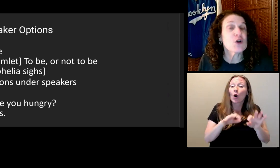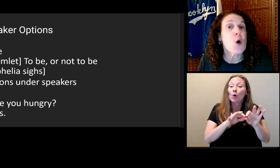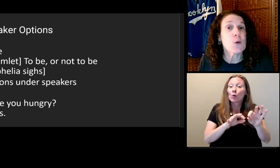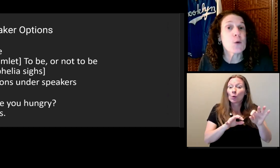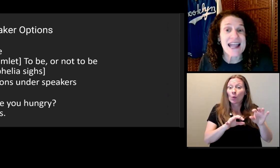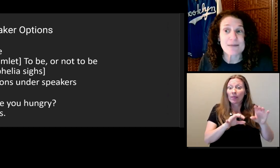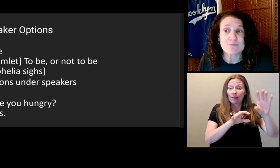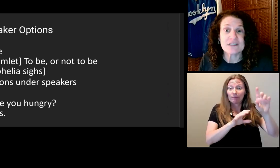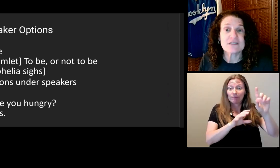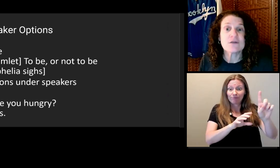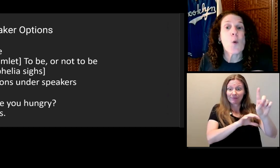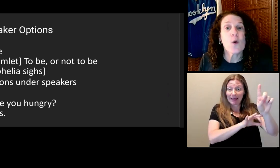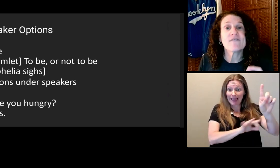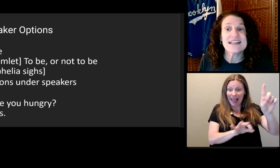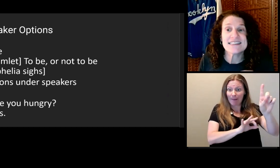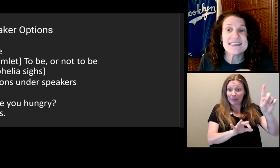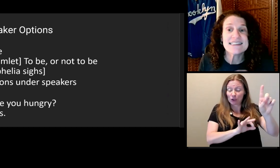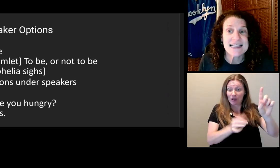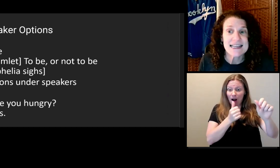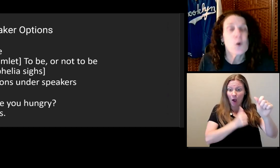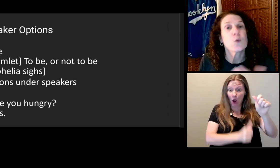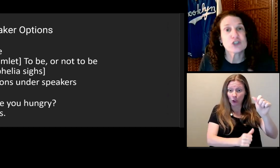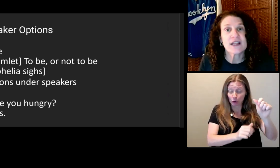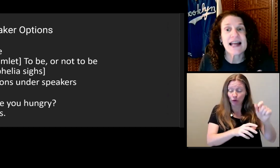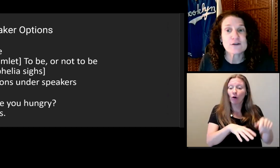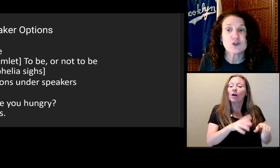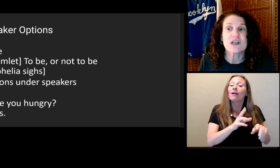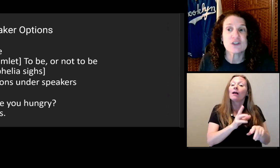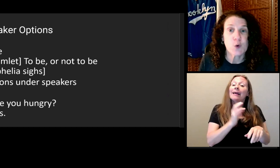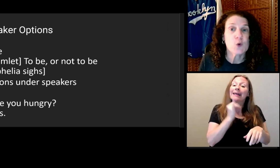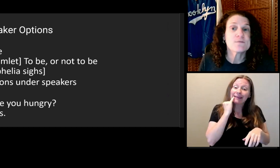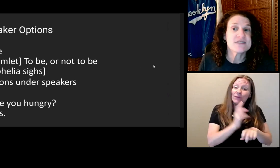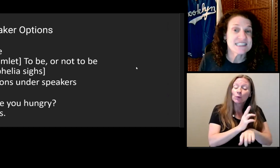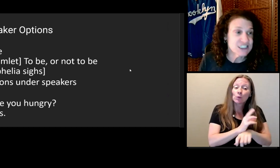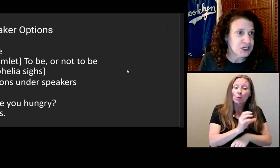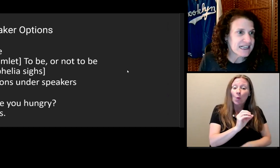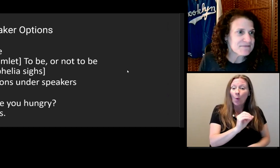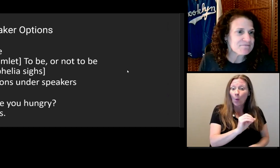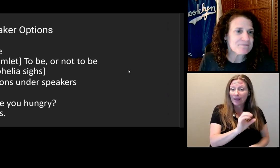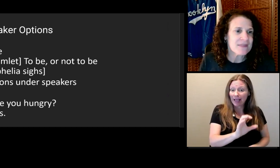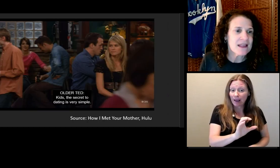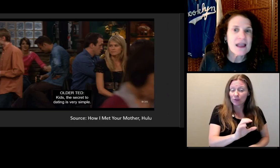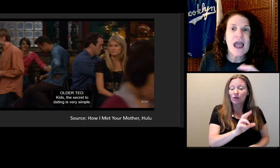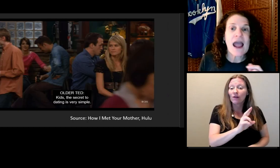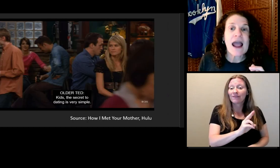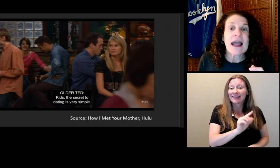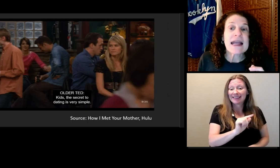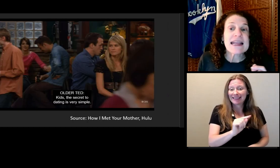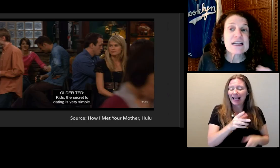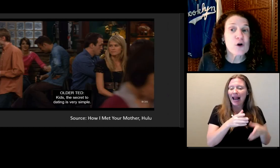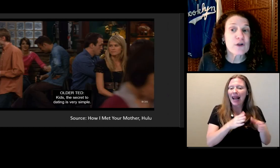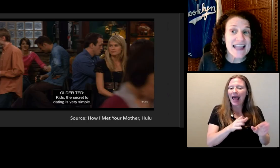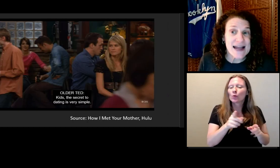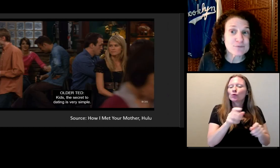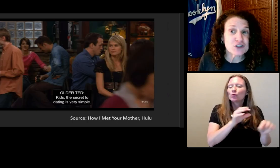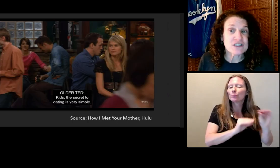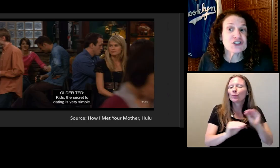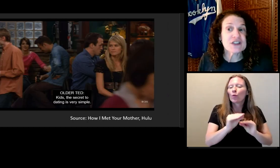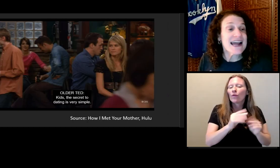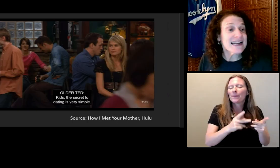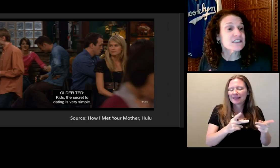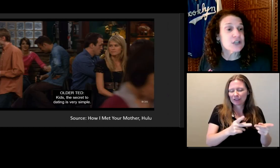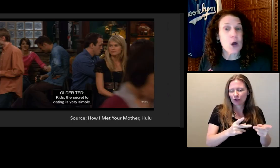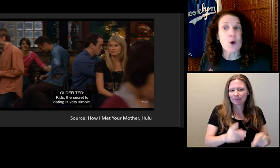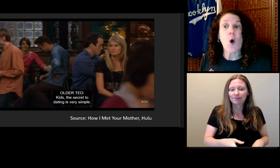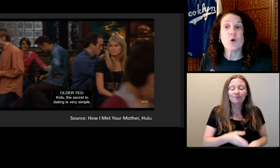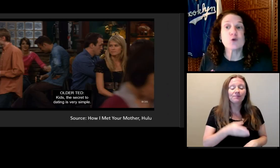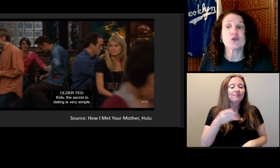You can put the caption under the speaker when you use open captions or VTT, which allows